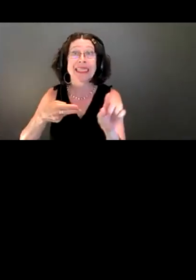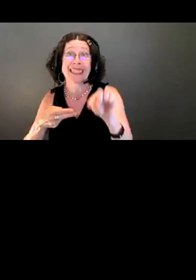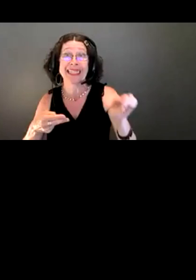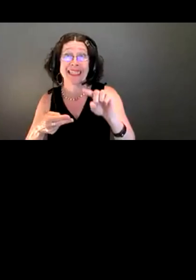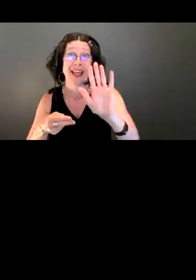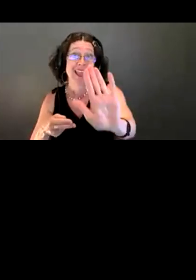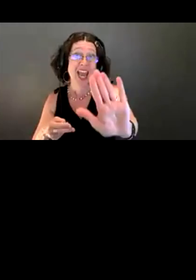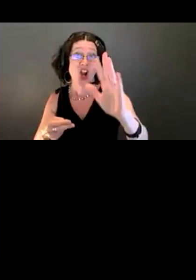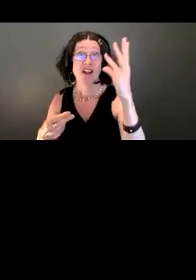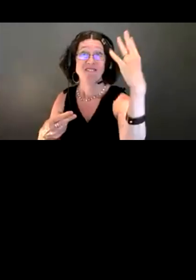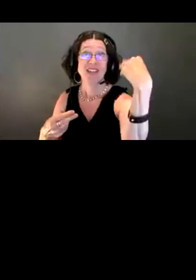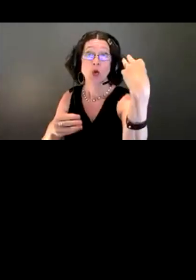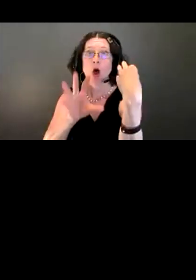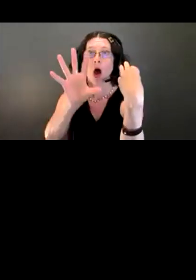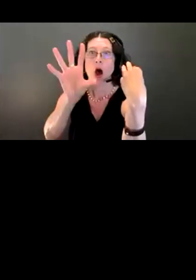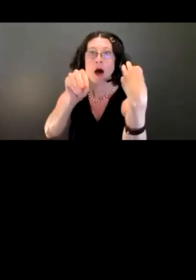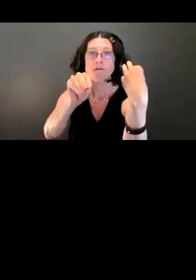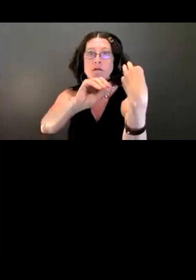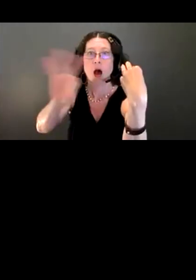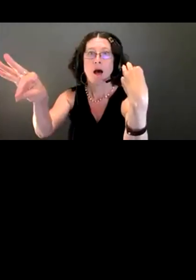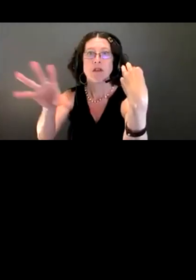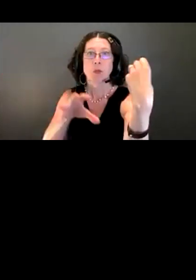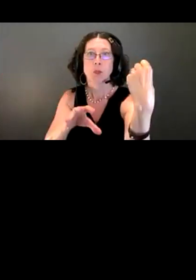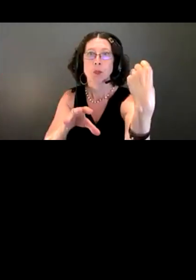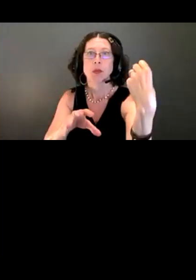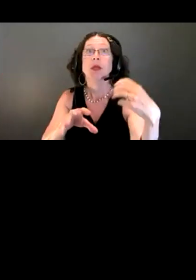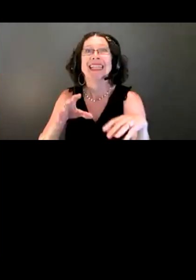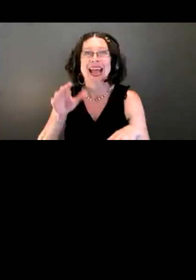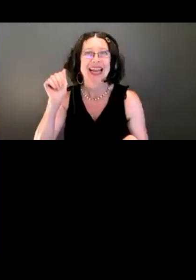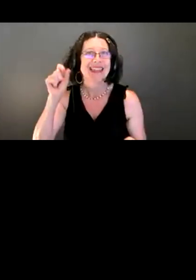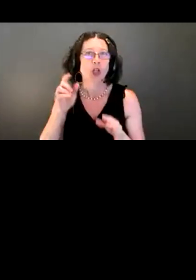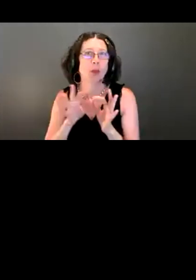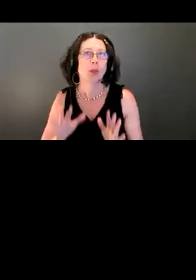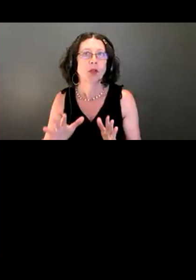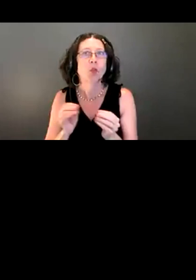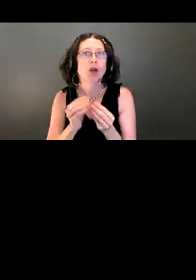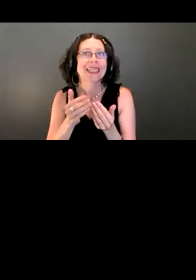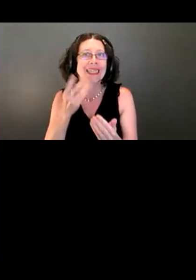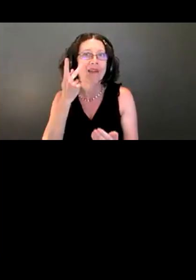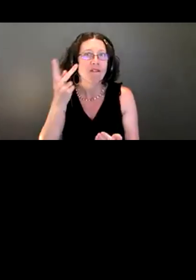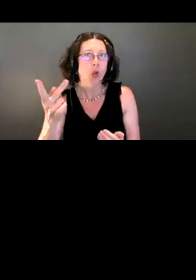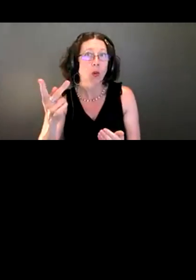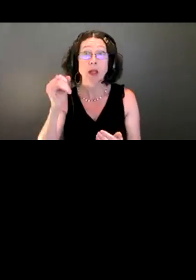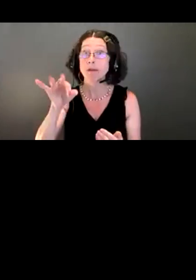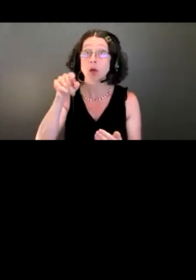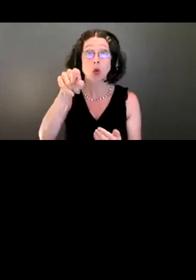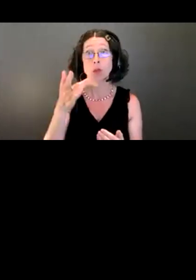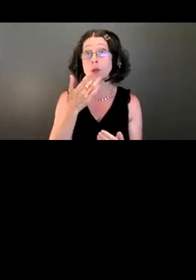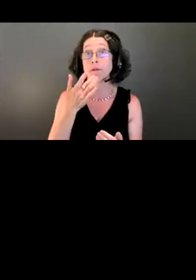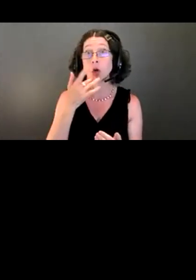interpreter videos are more easily viewable. If you'd like to only see the ASL interpreters throughout the